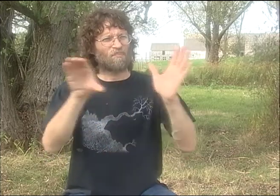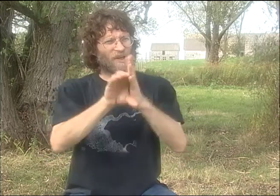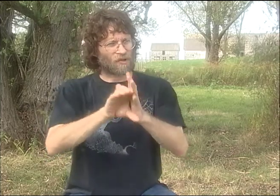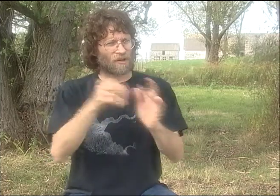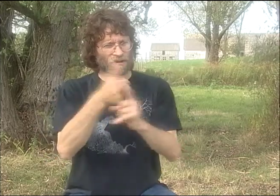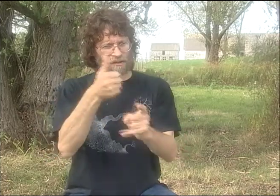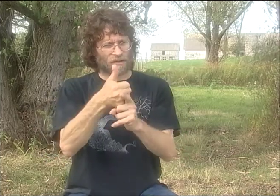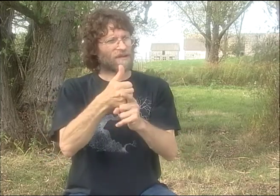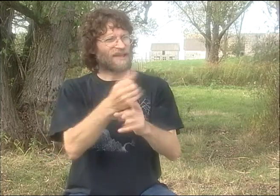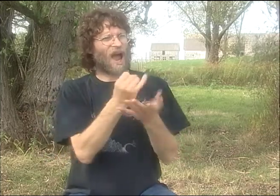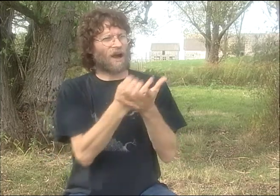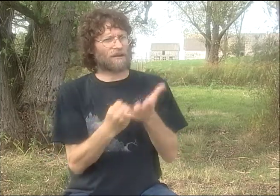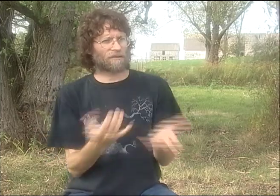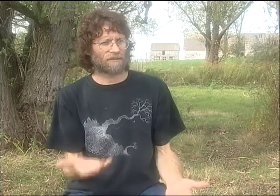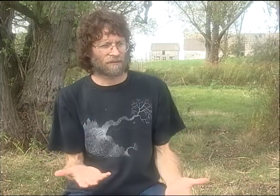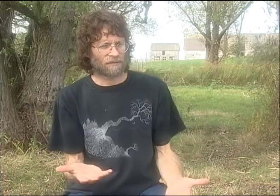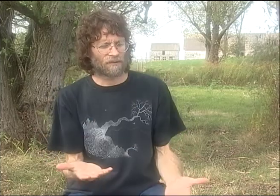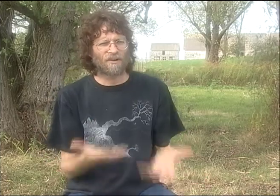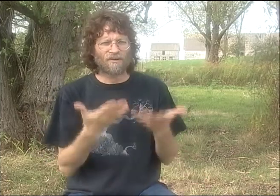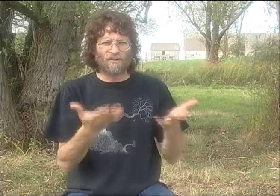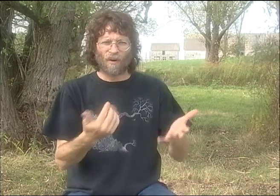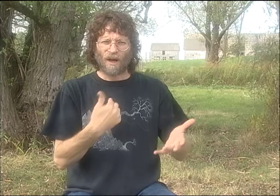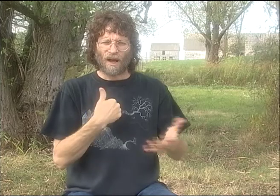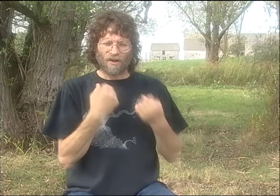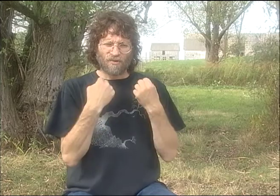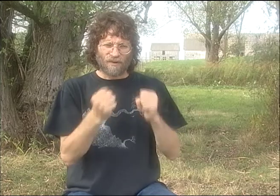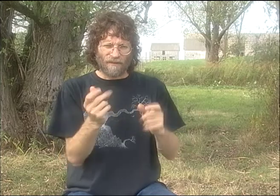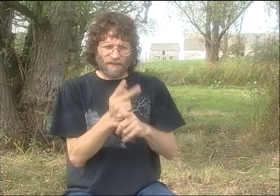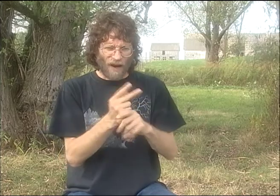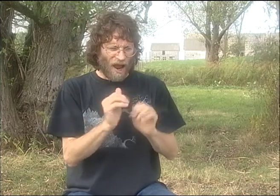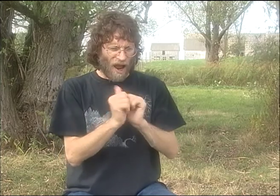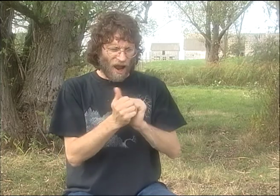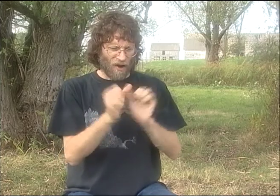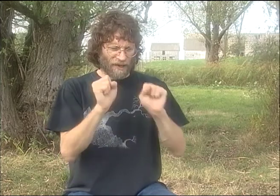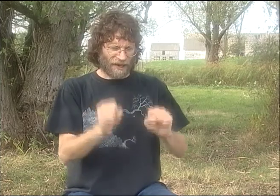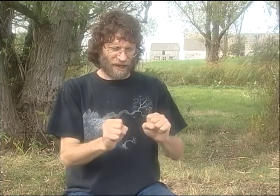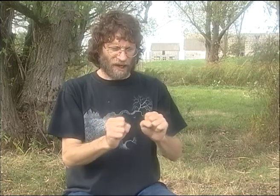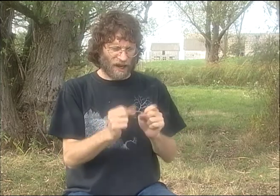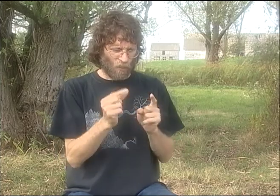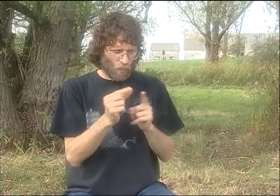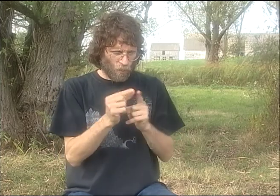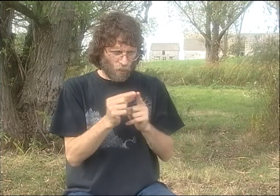THE ART IS HIM, AND THE PICTURES ARE HIM. THAT'S THE ART FORM THAT WE'RE PUTTING OUT THERE.